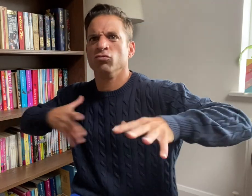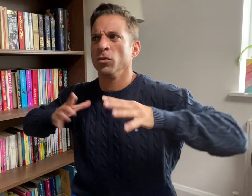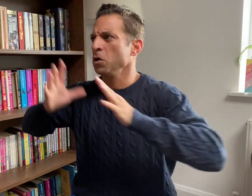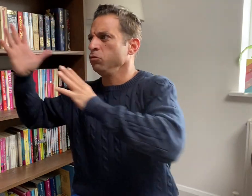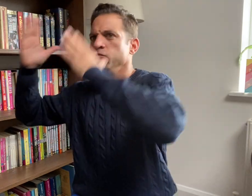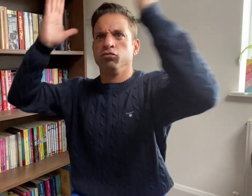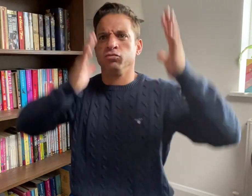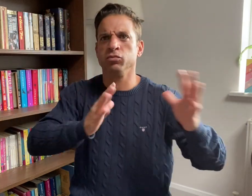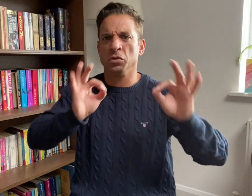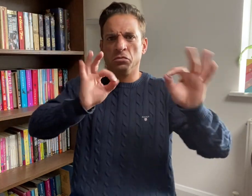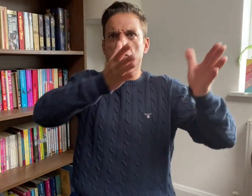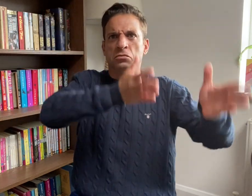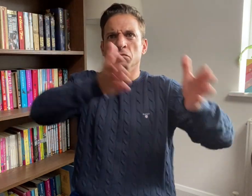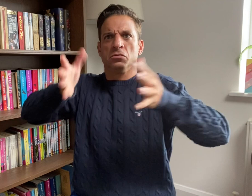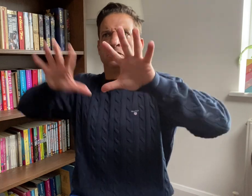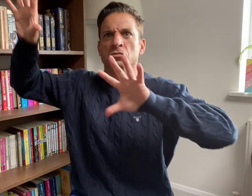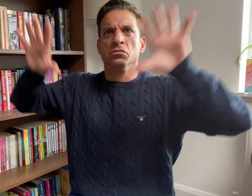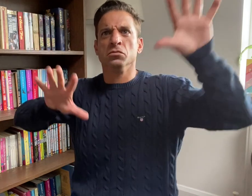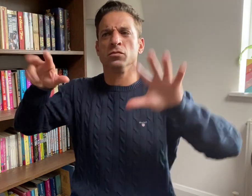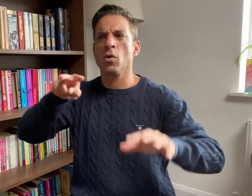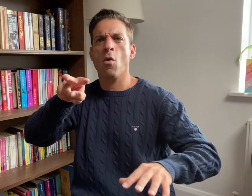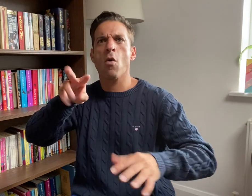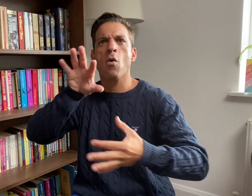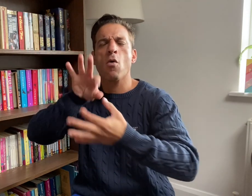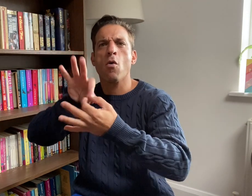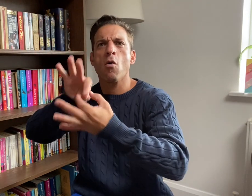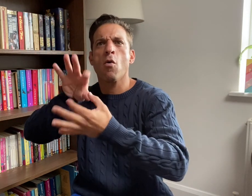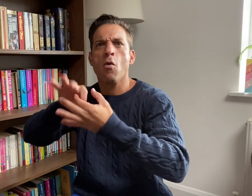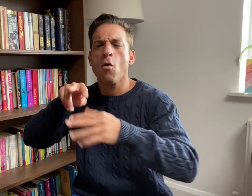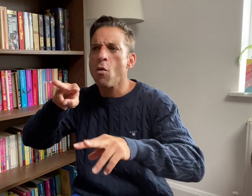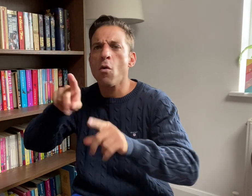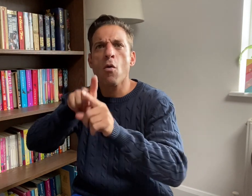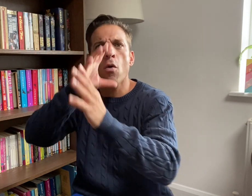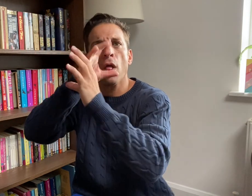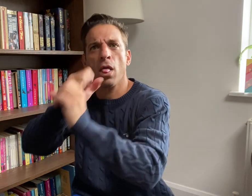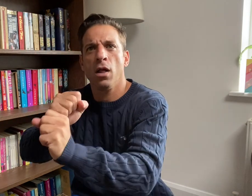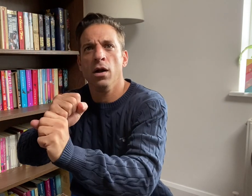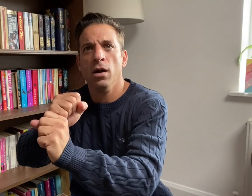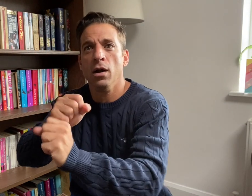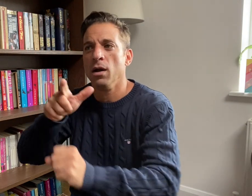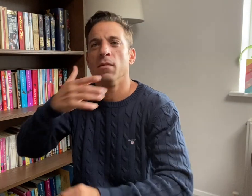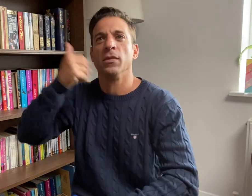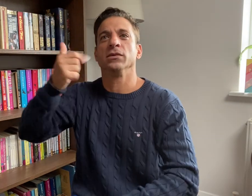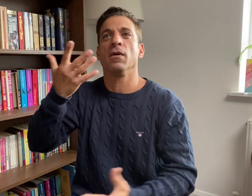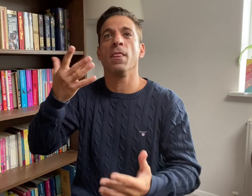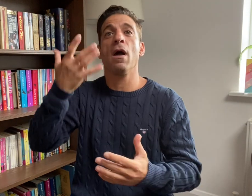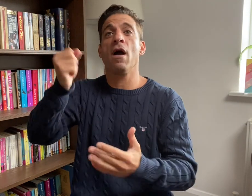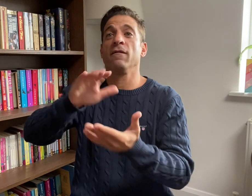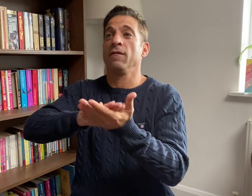use in delivering information. This makes sign language